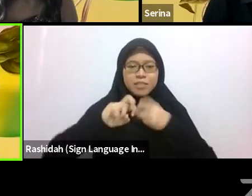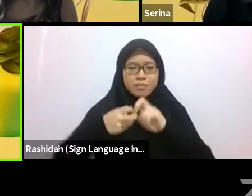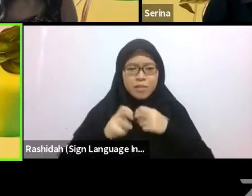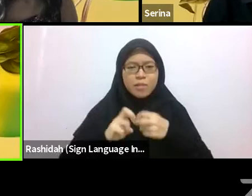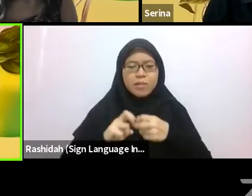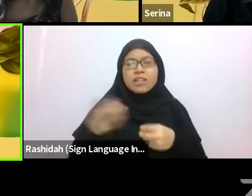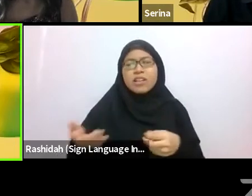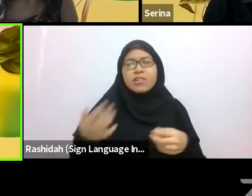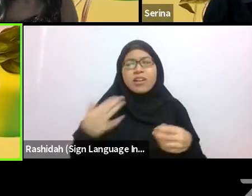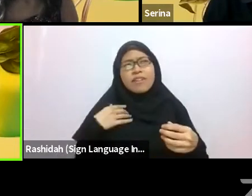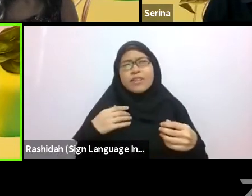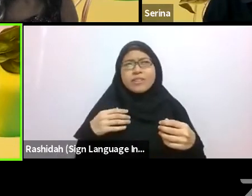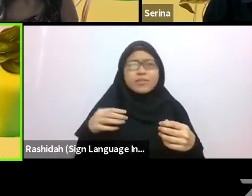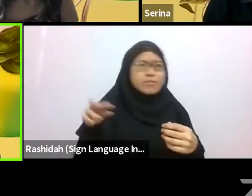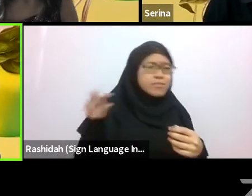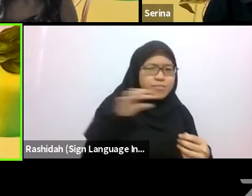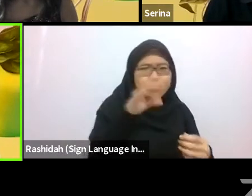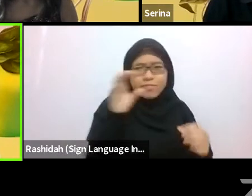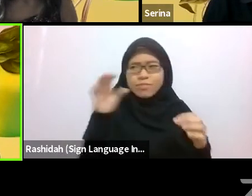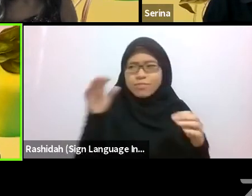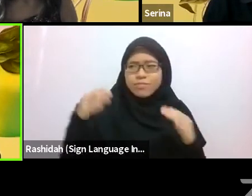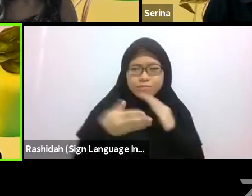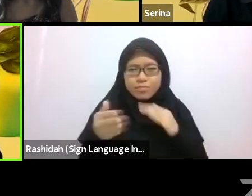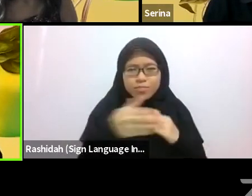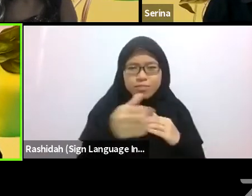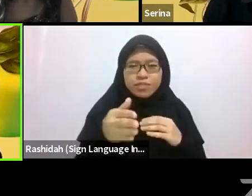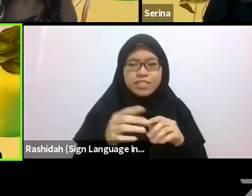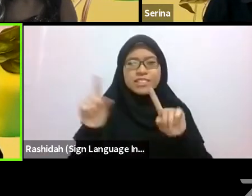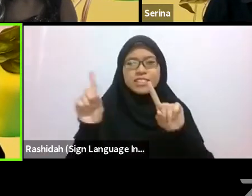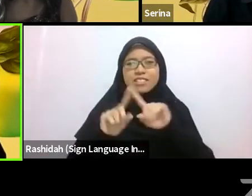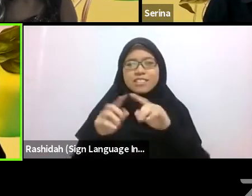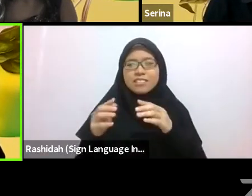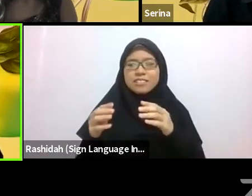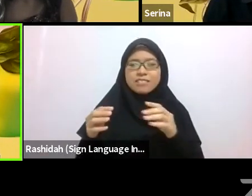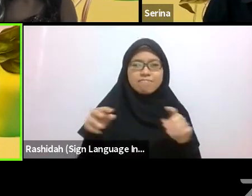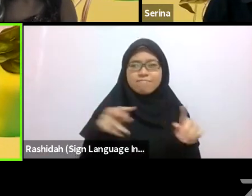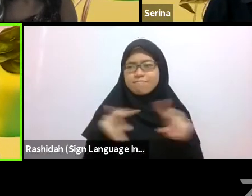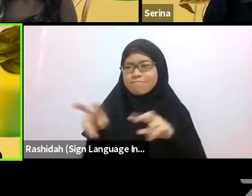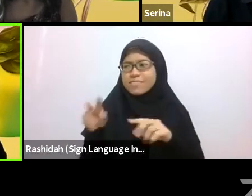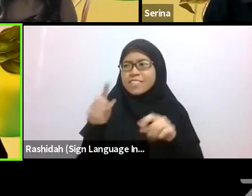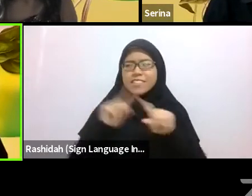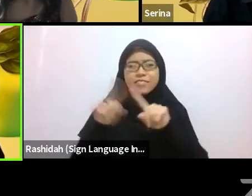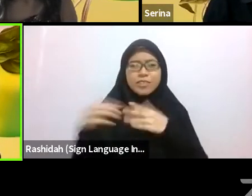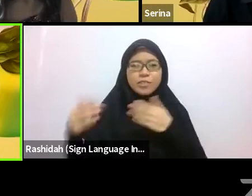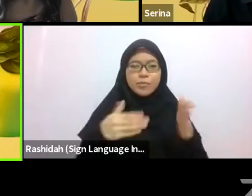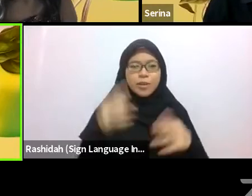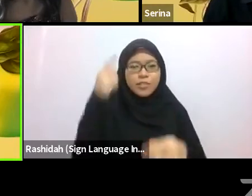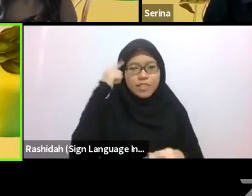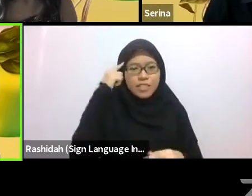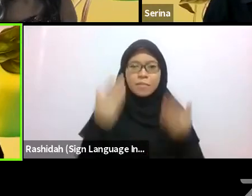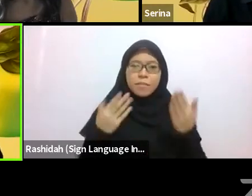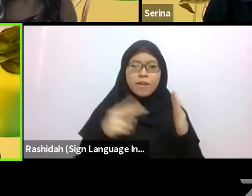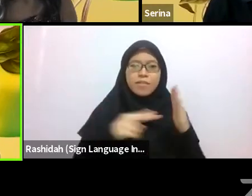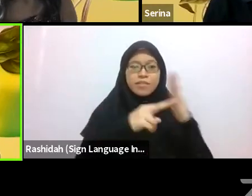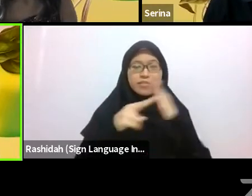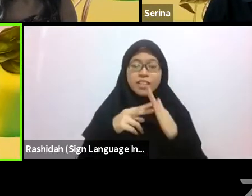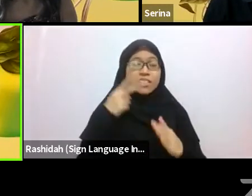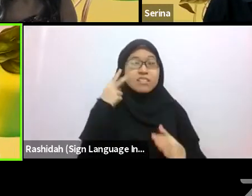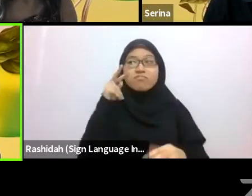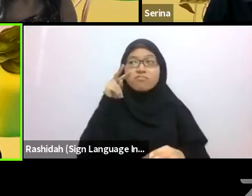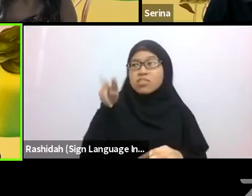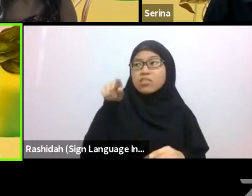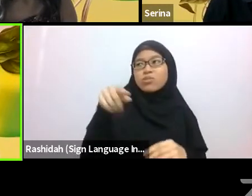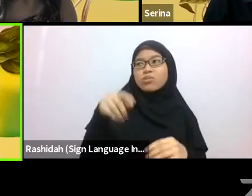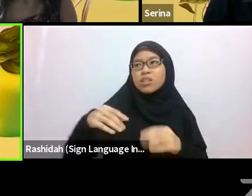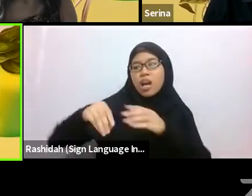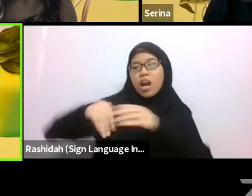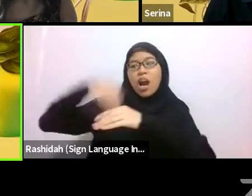and probably in the way that the village might see you as an outsider, someone cosmopolitan coming in.